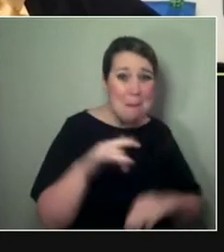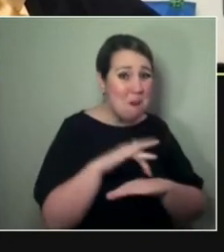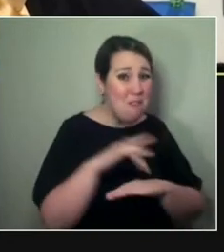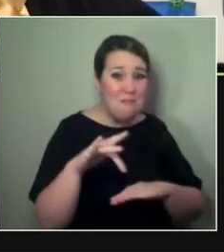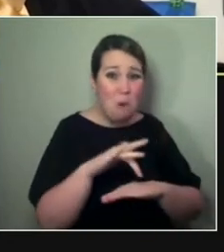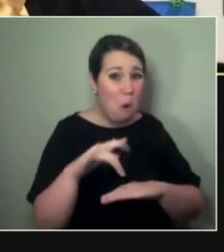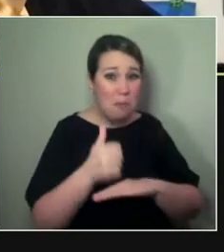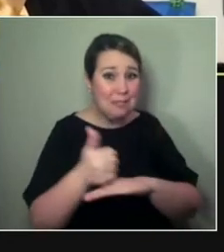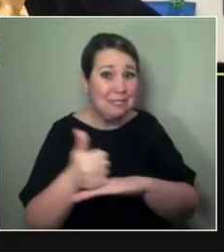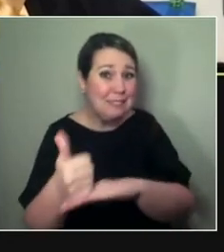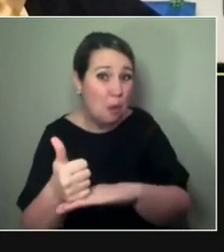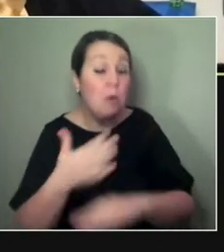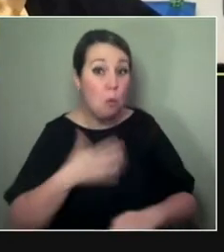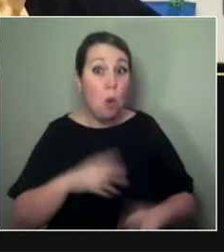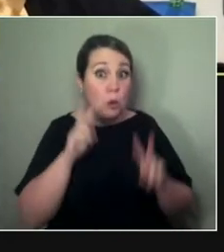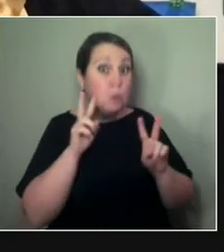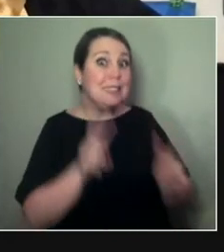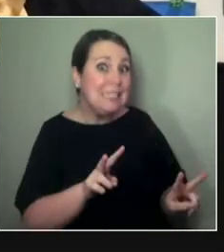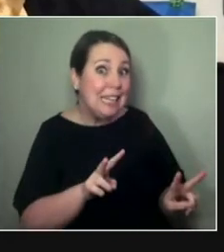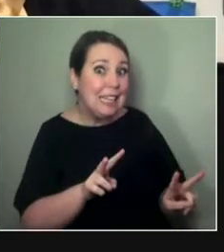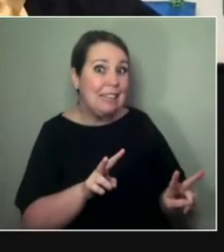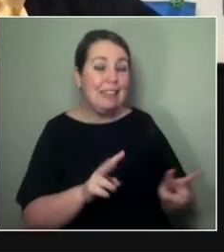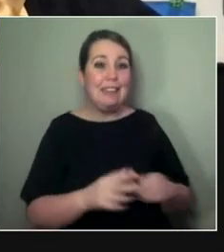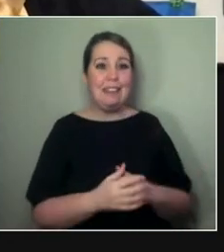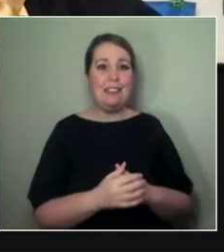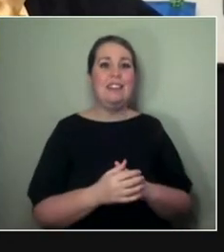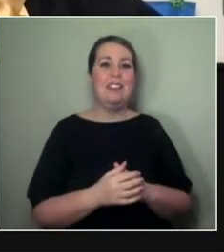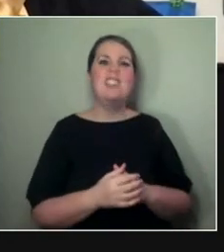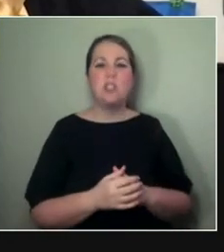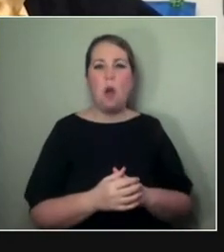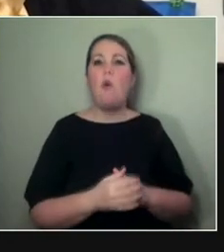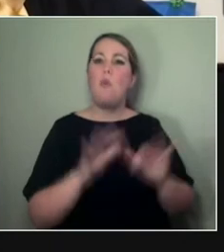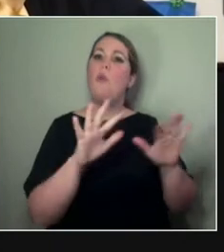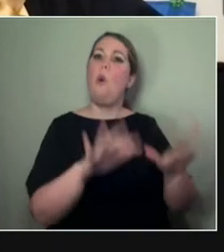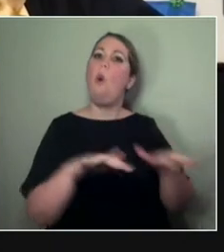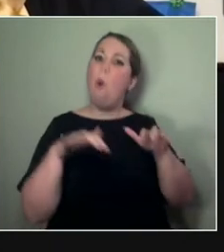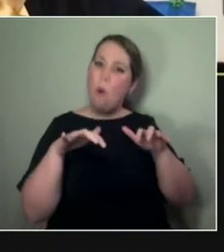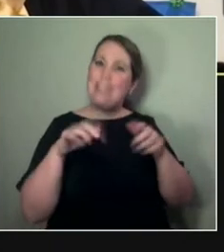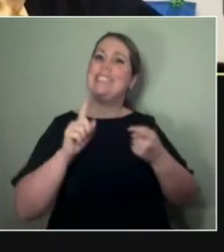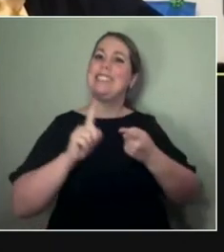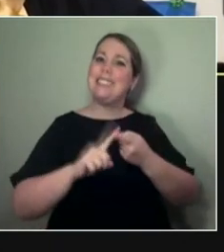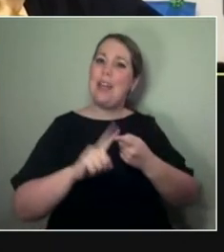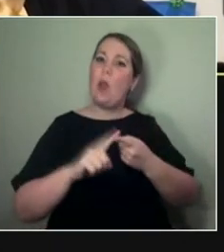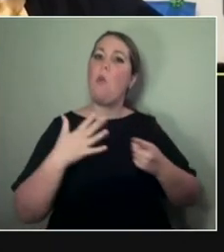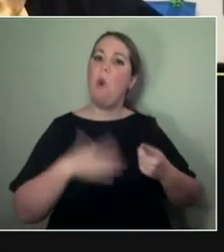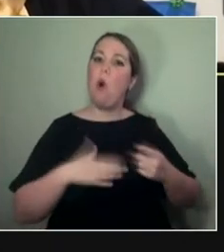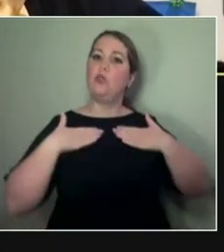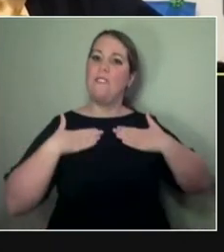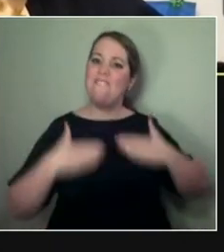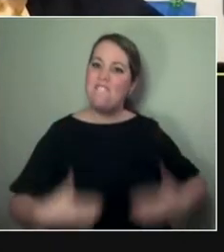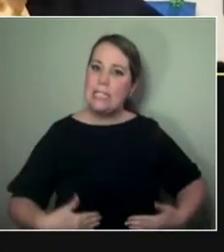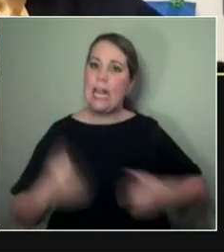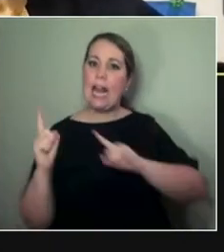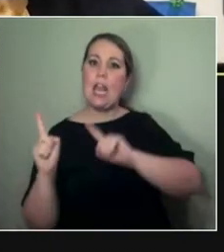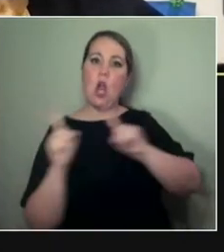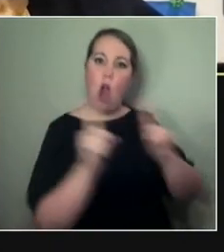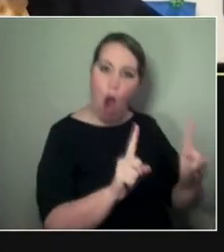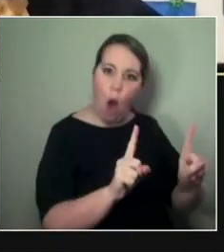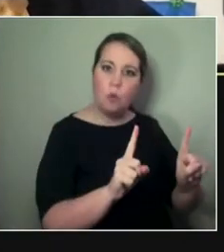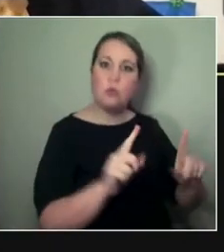'We really wanna see.' Like, we're still loved. They still want to be a part of it. That hasn't changed.